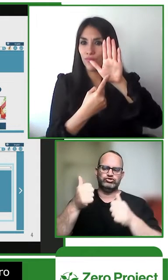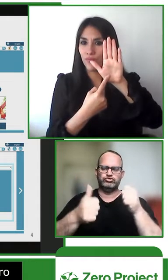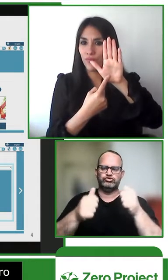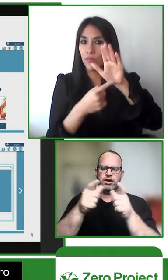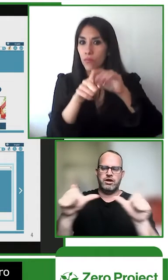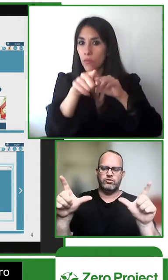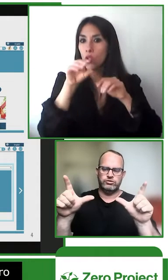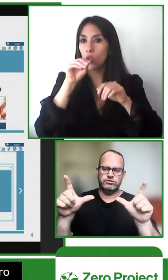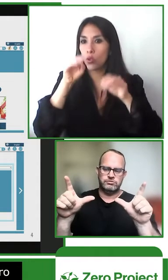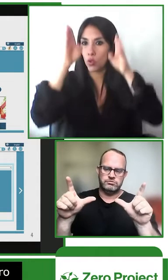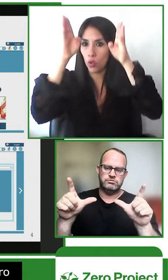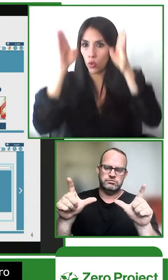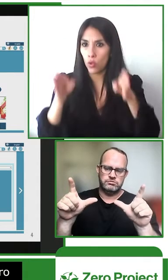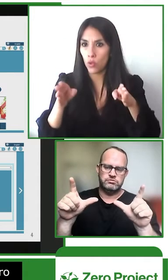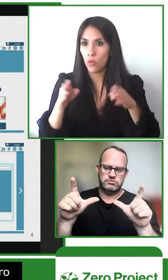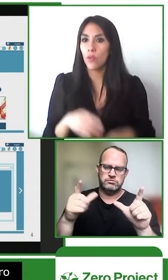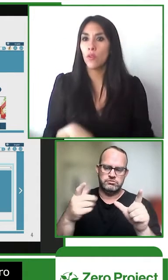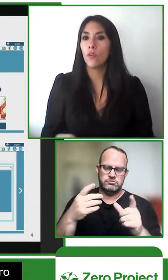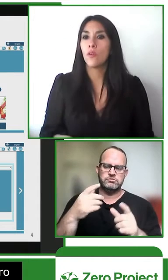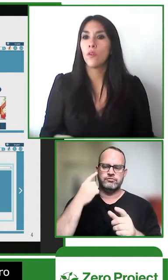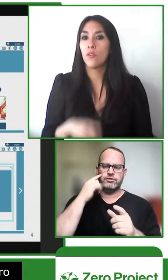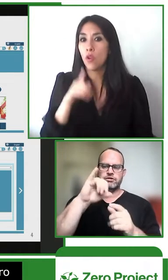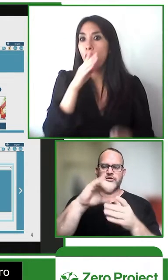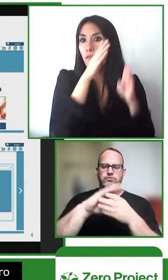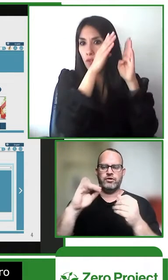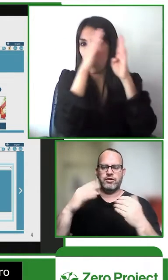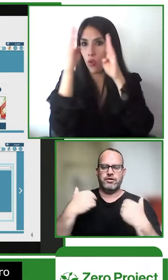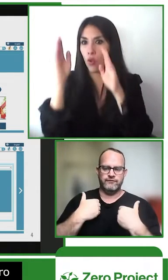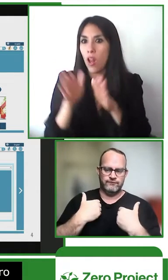choose which language they want to view for each